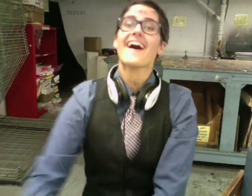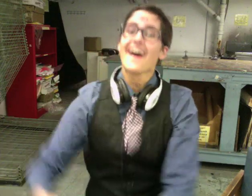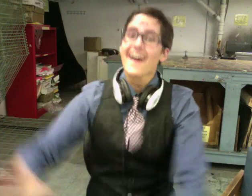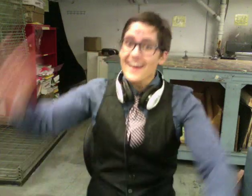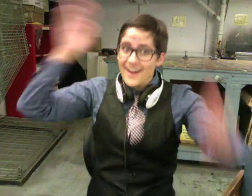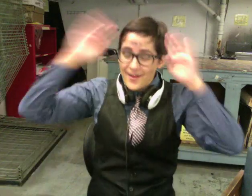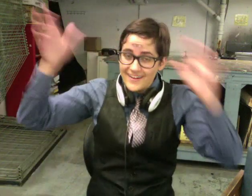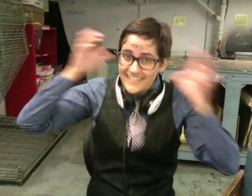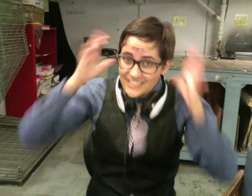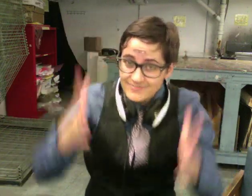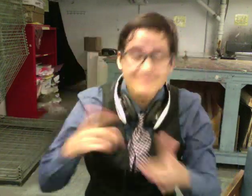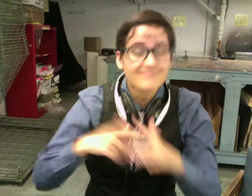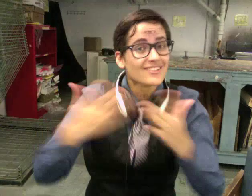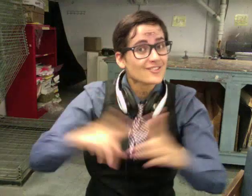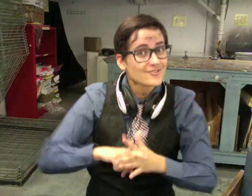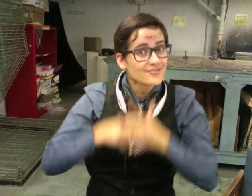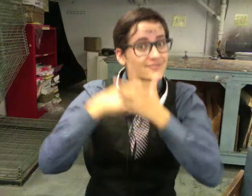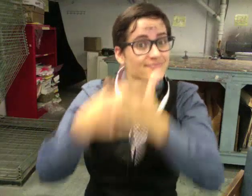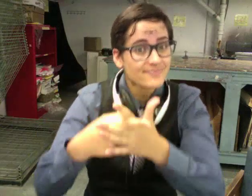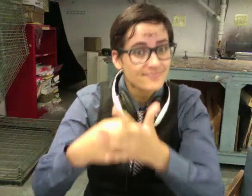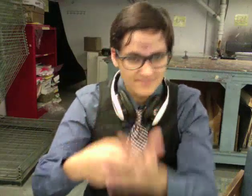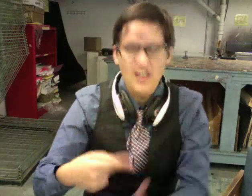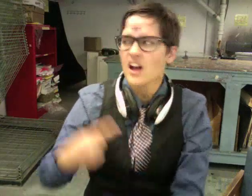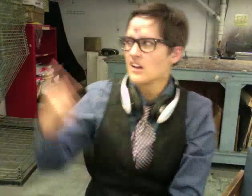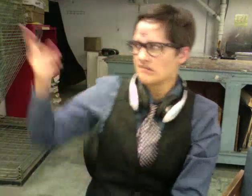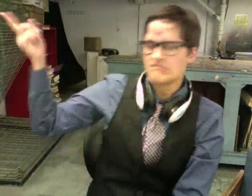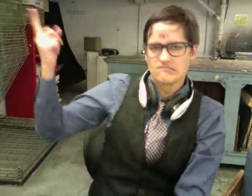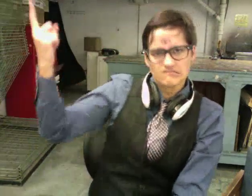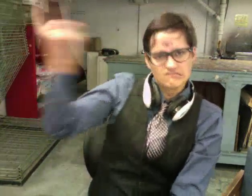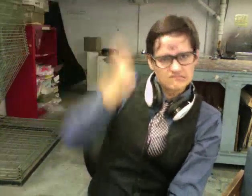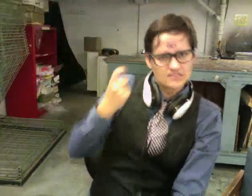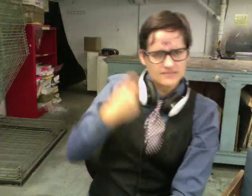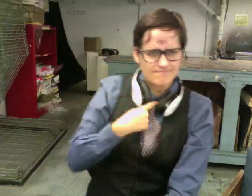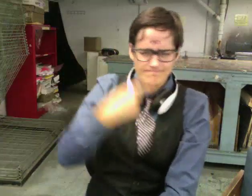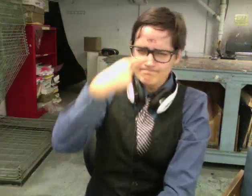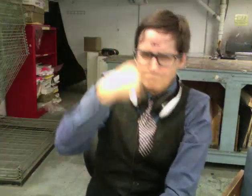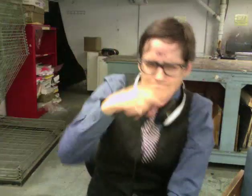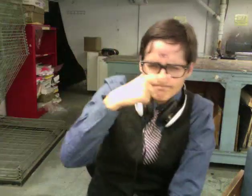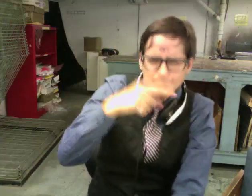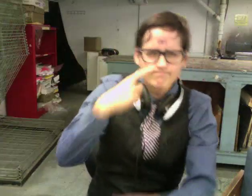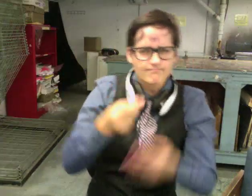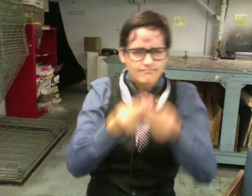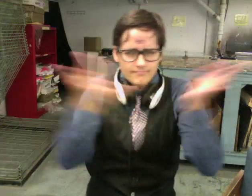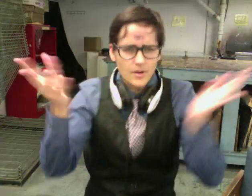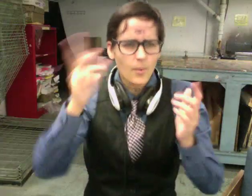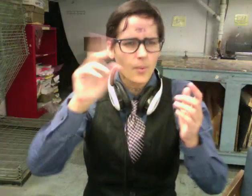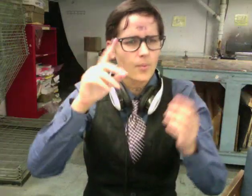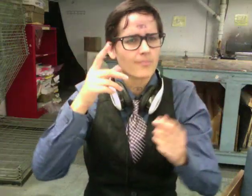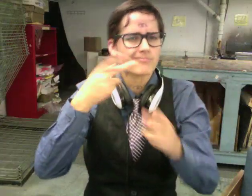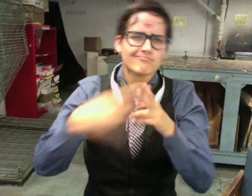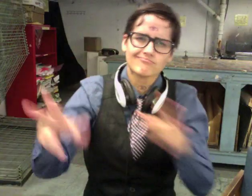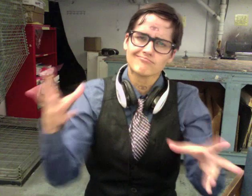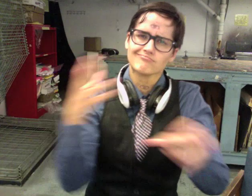Hello, listeners. To start things off, I've been asked to read this brief notice: "The